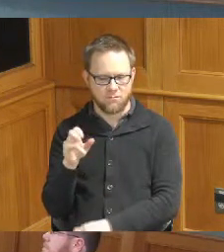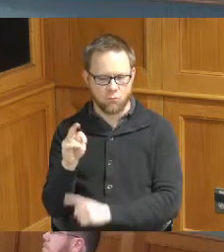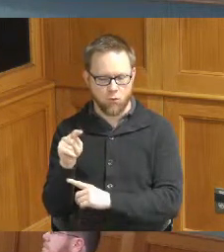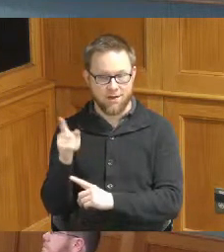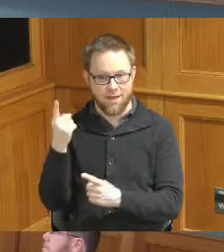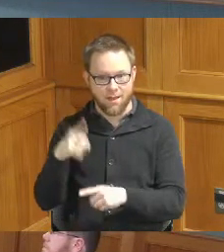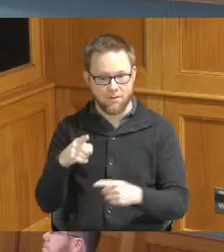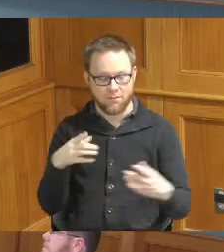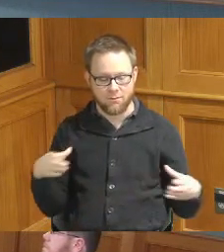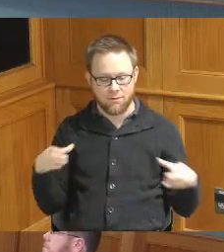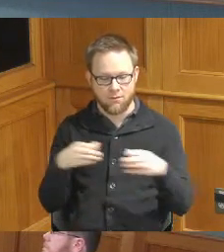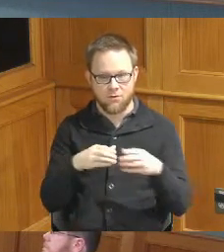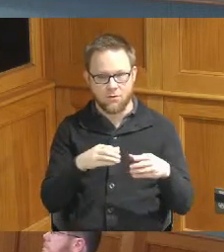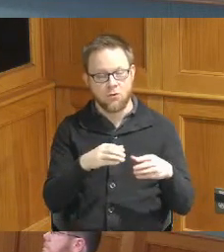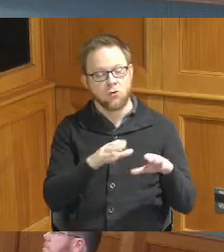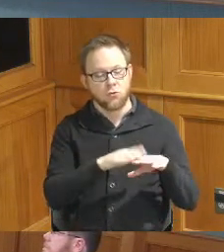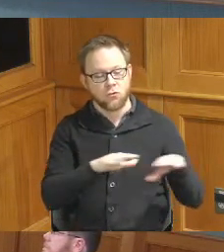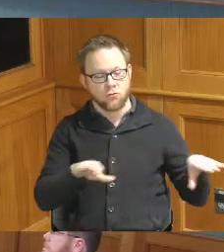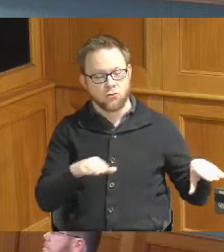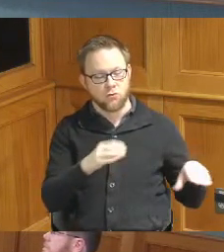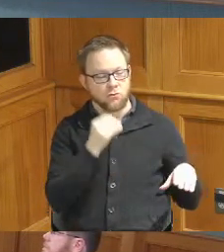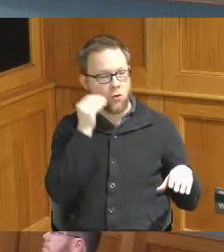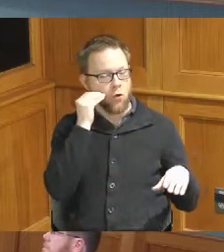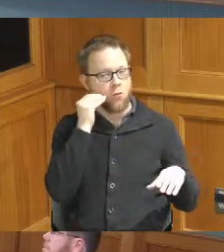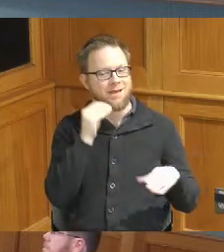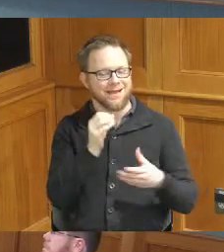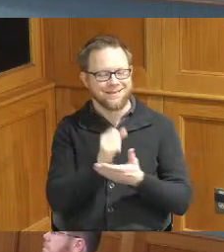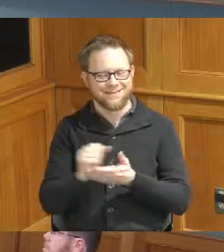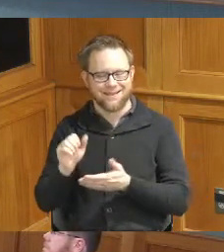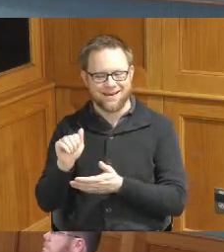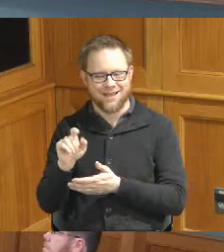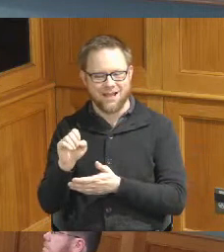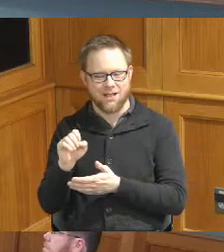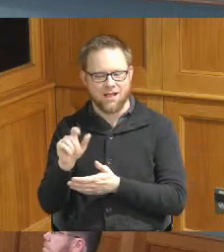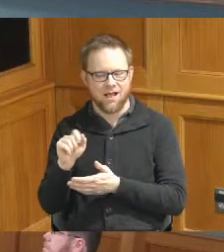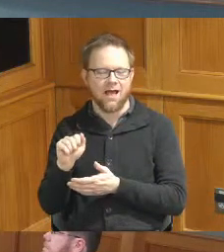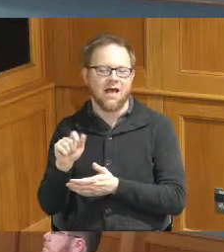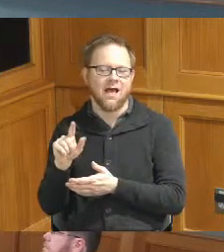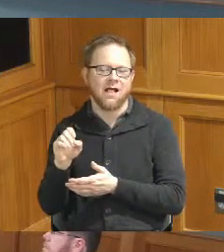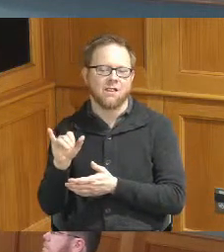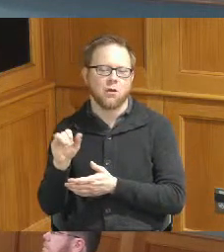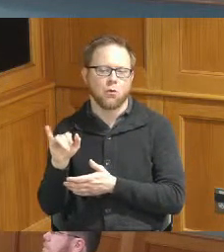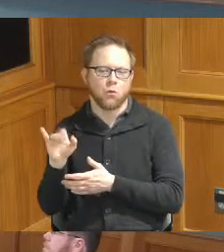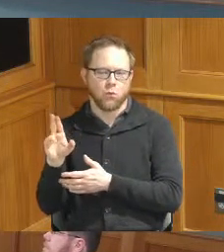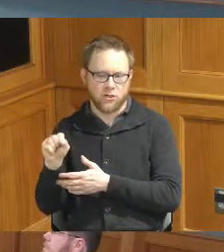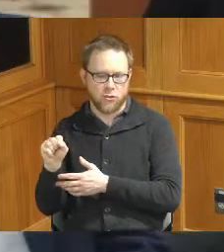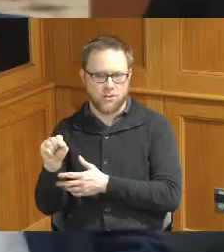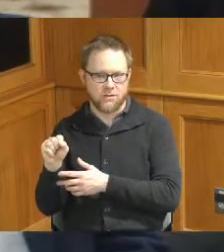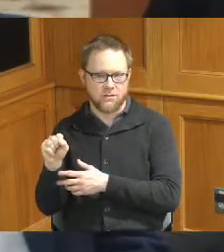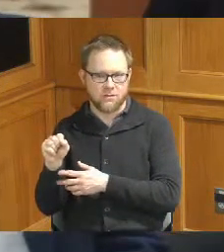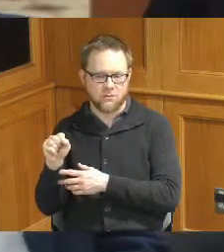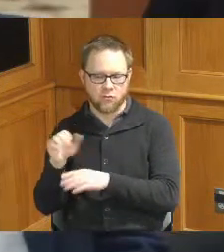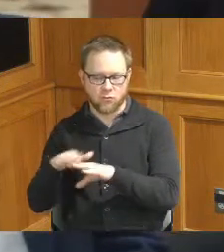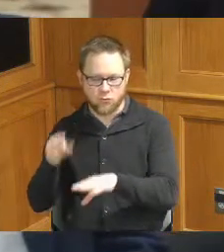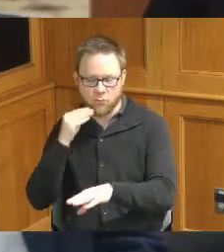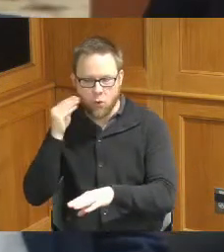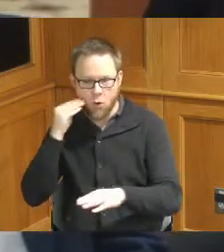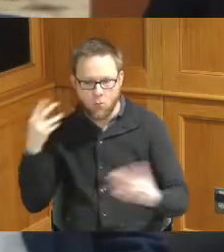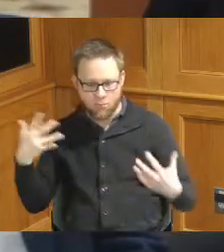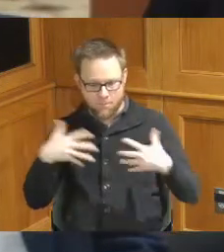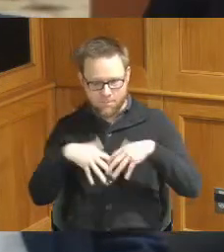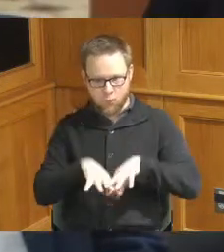the Children's Home in Saint aloys or merged last February and we're excited to receive the